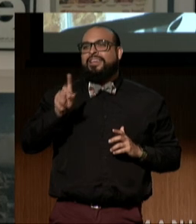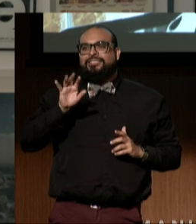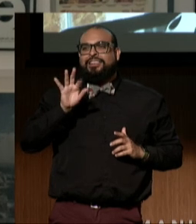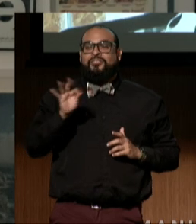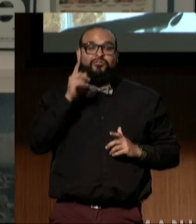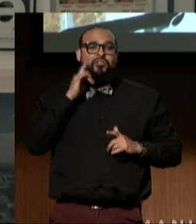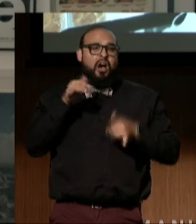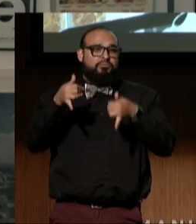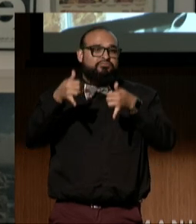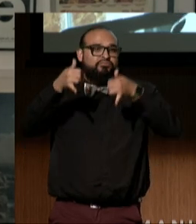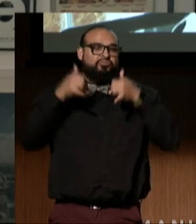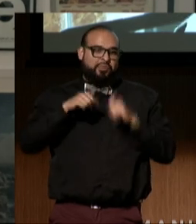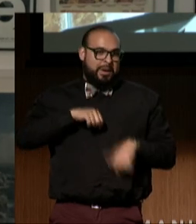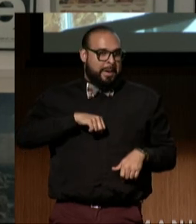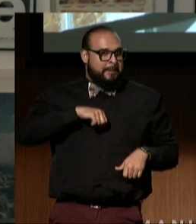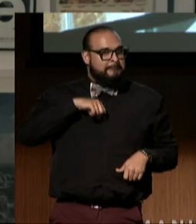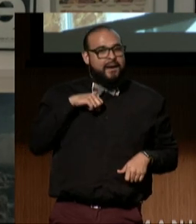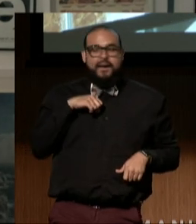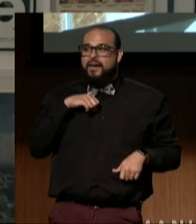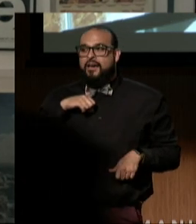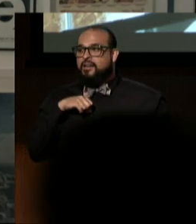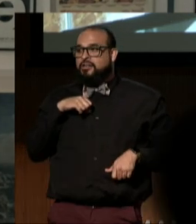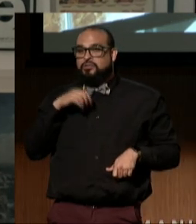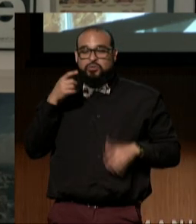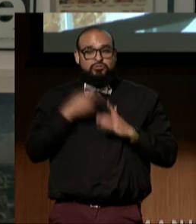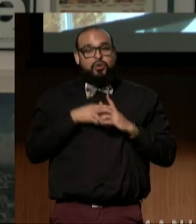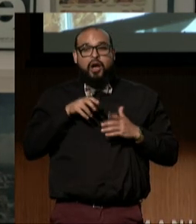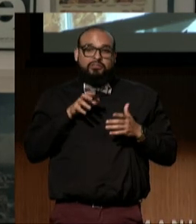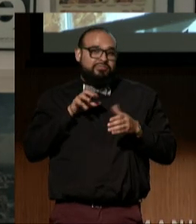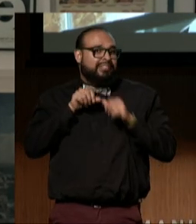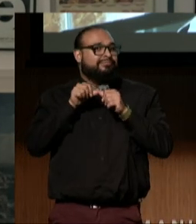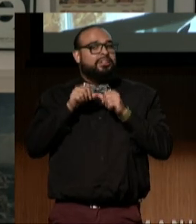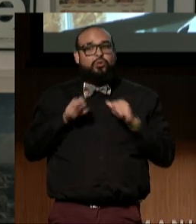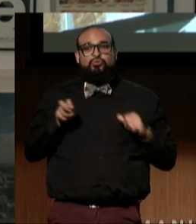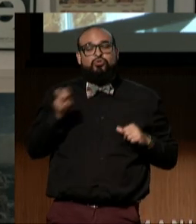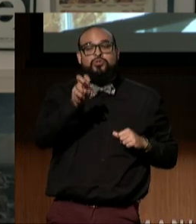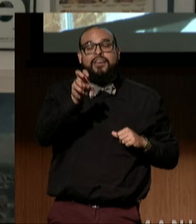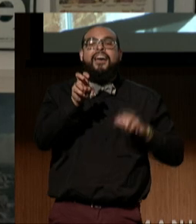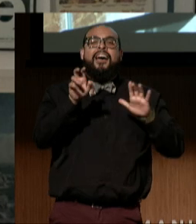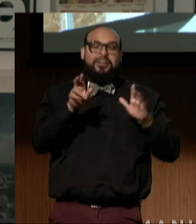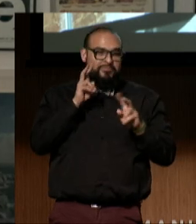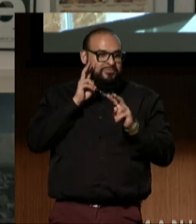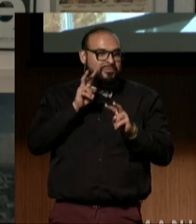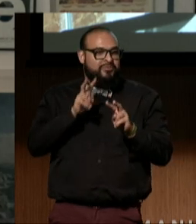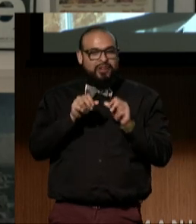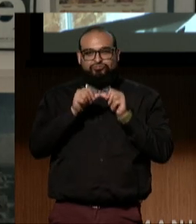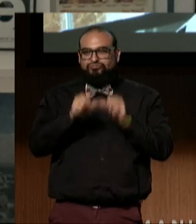We are proud to stand alongside you in this journey, and we look forward to continuing to work together